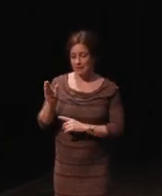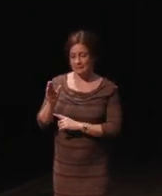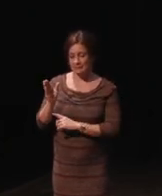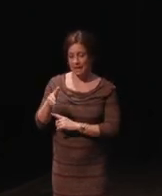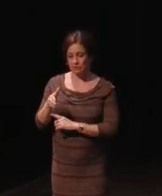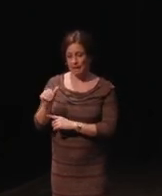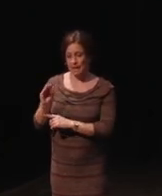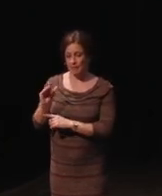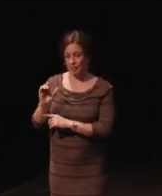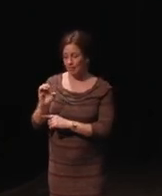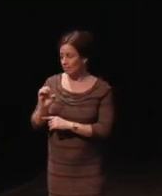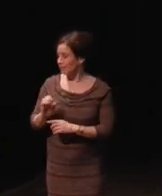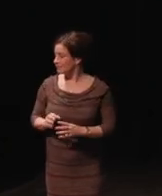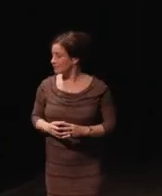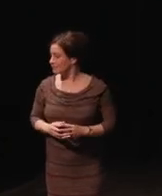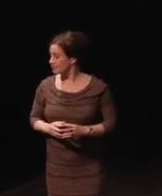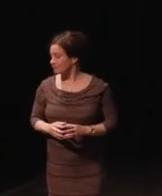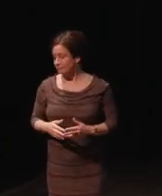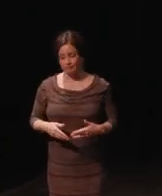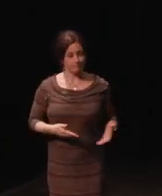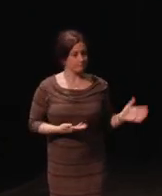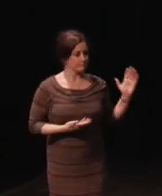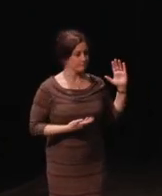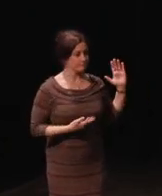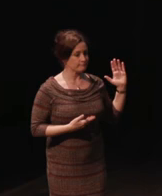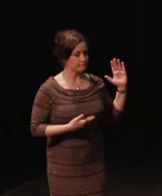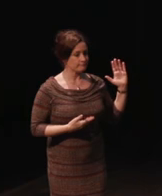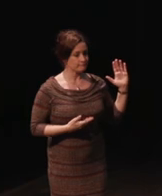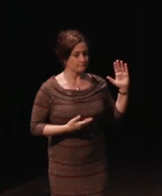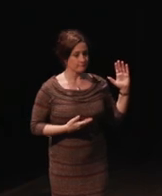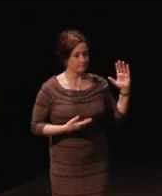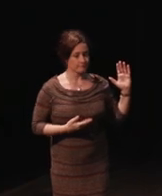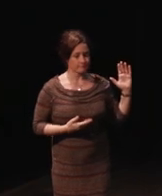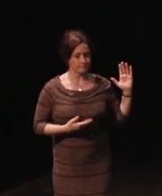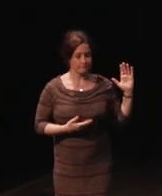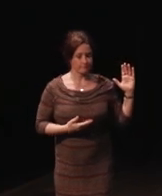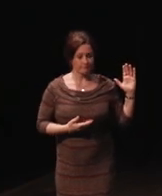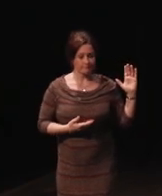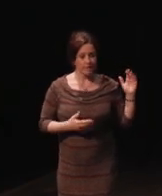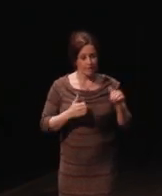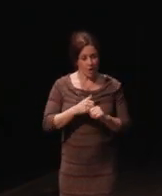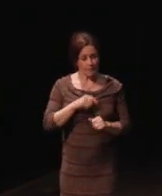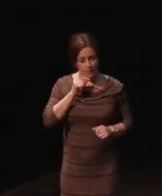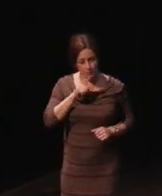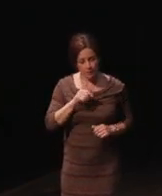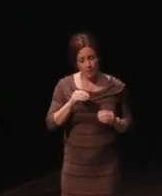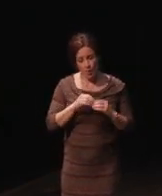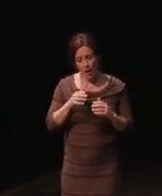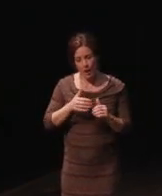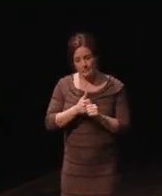So you can follow me on Twitter for more updates, I'm still EA accessible. I realized that accessibility feedback